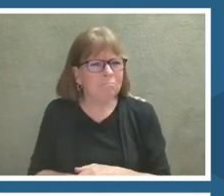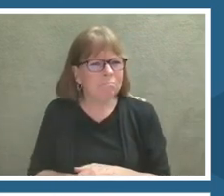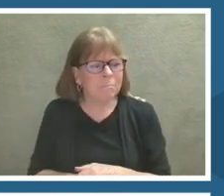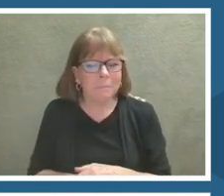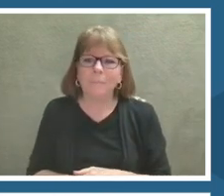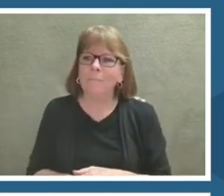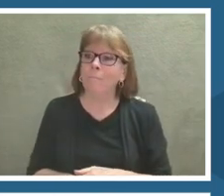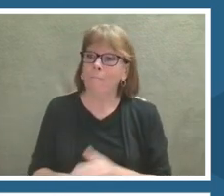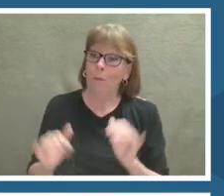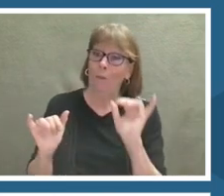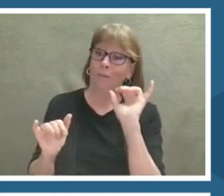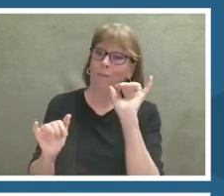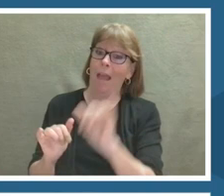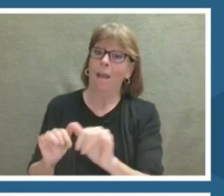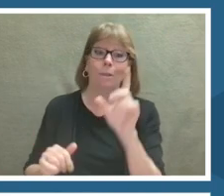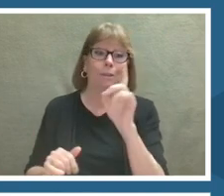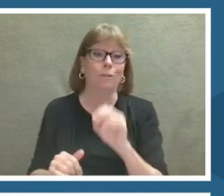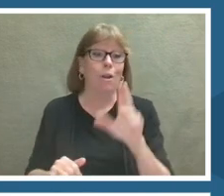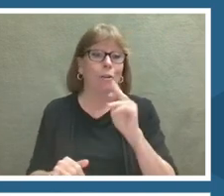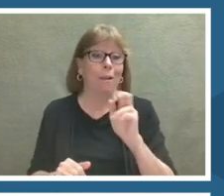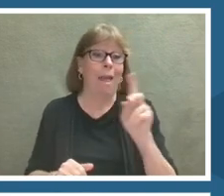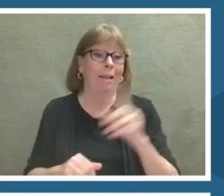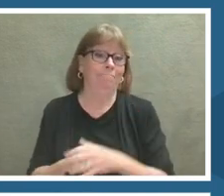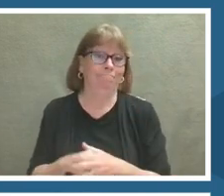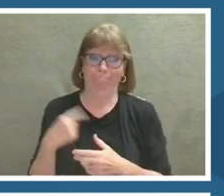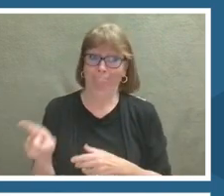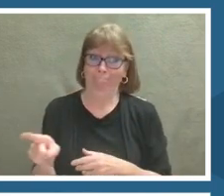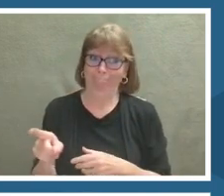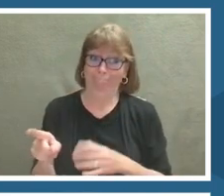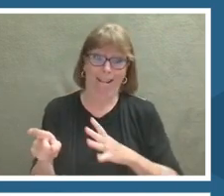That was Dr. Arcand. I told you she was totally awesome.